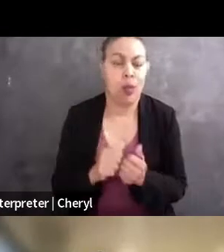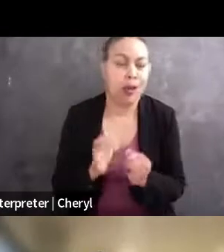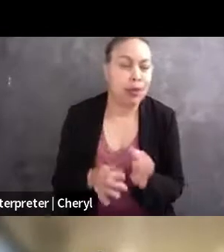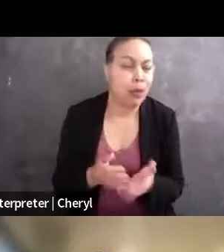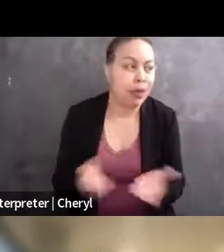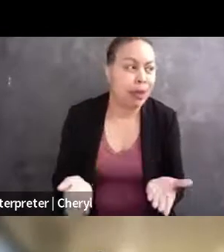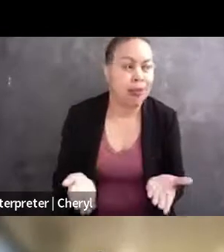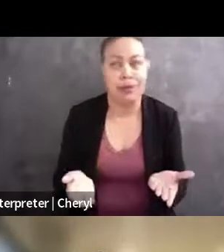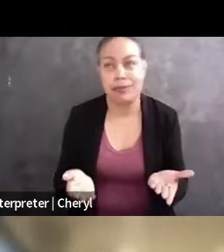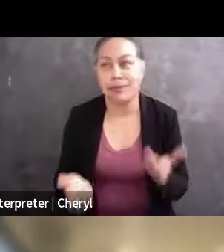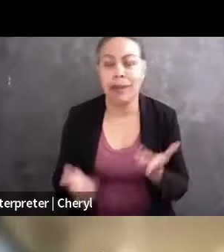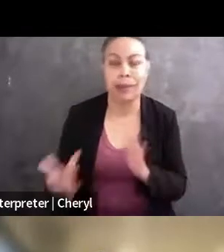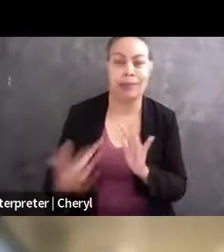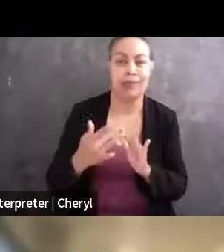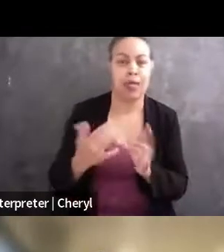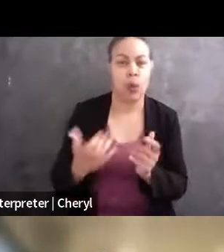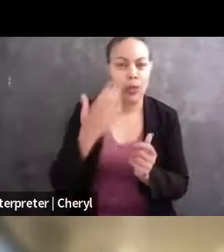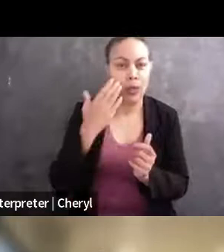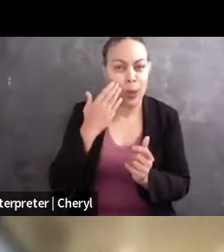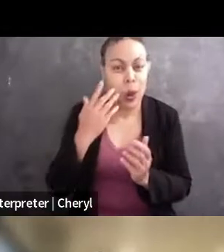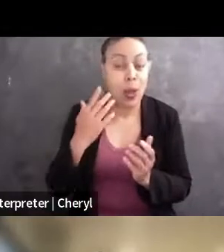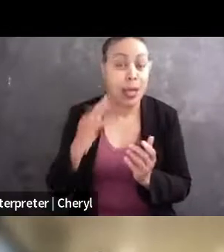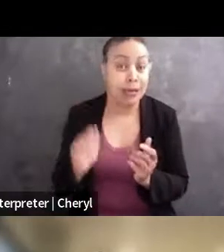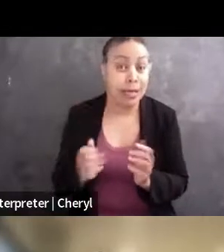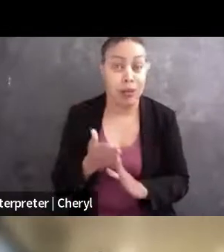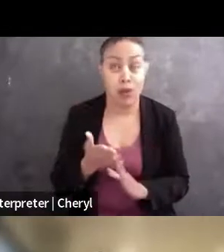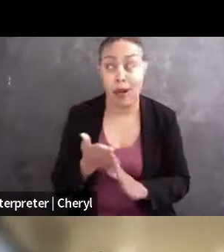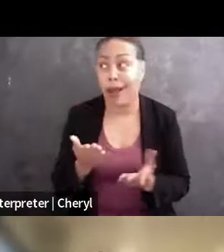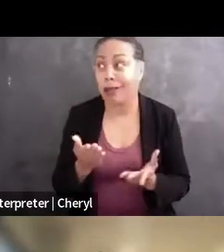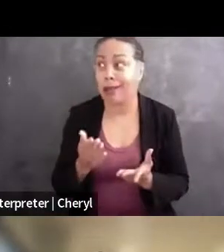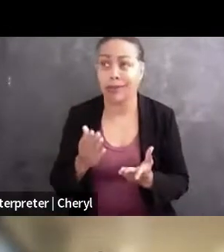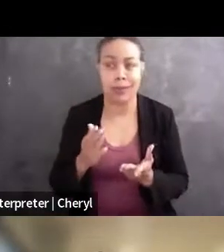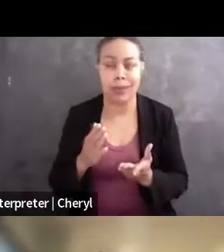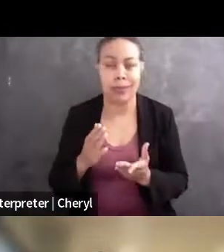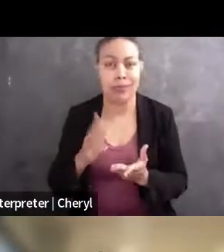you want to know, a student journalist wants to know if they can run a photo in their newspaper